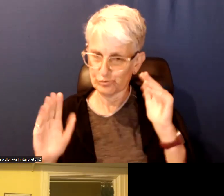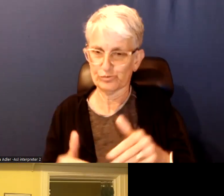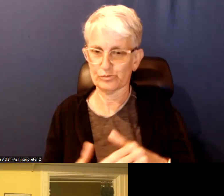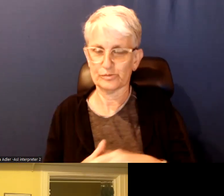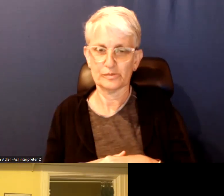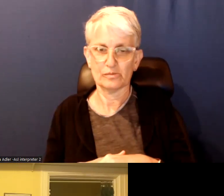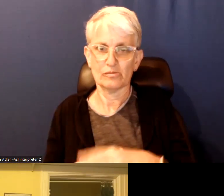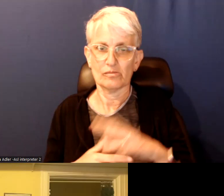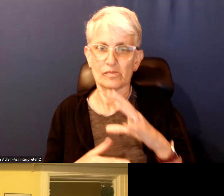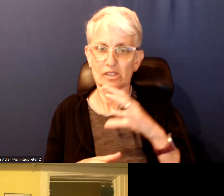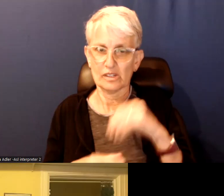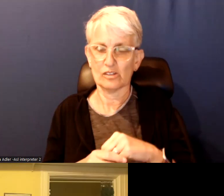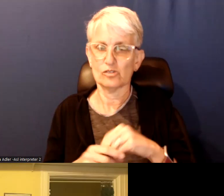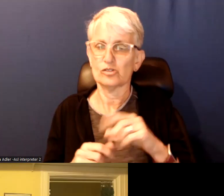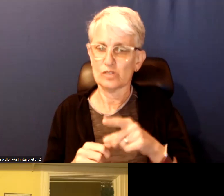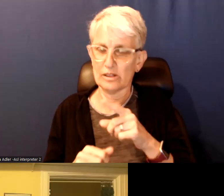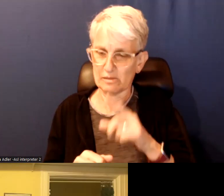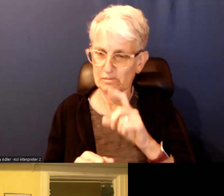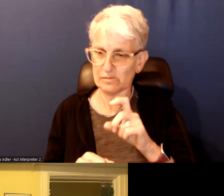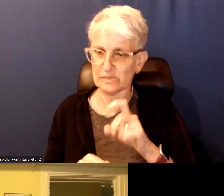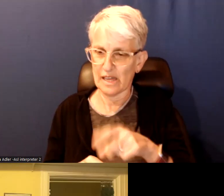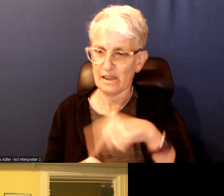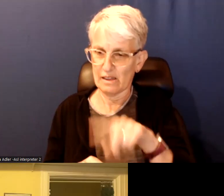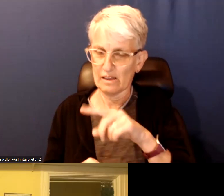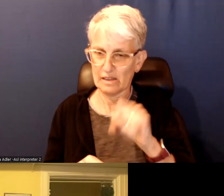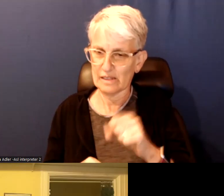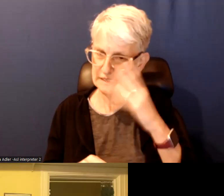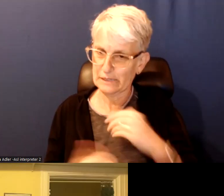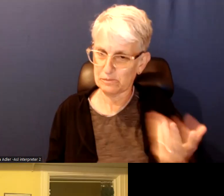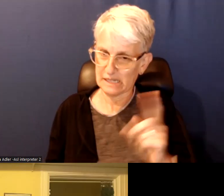And that includes ensuring people have a place to sleep at night and also being able to work